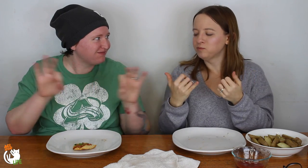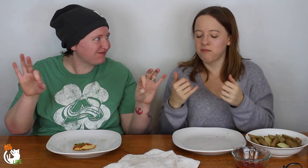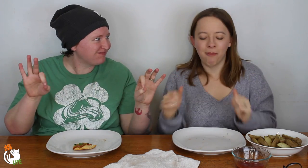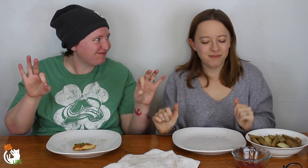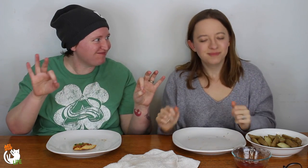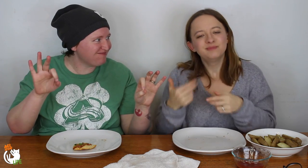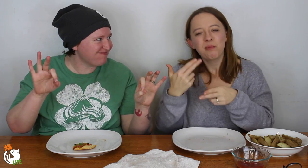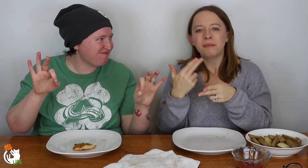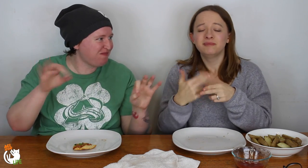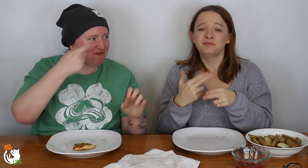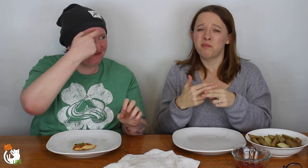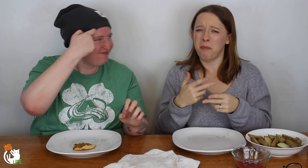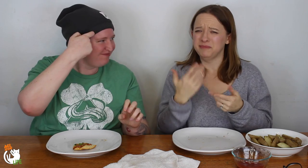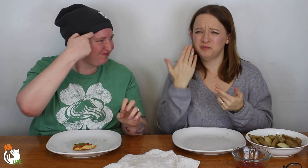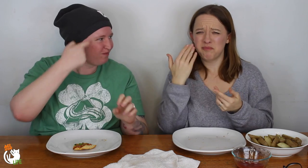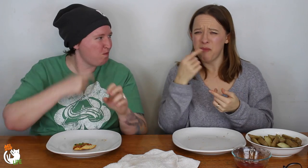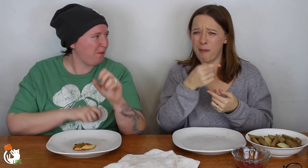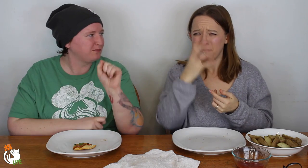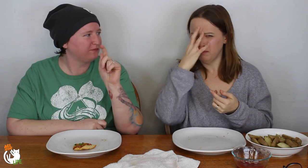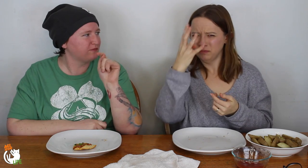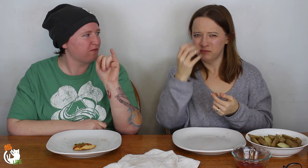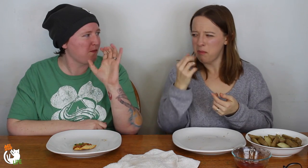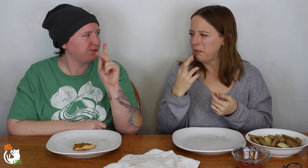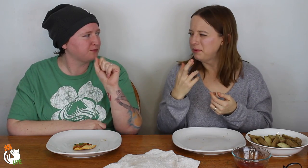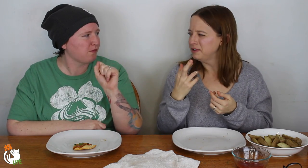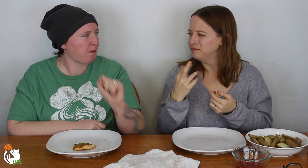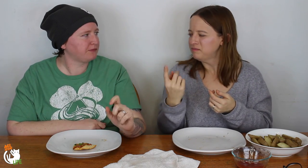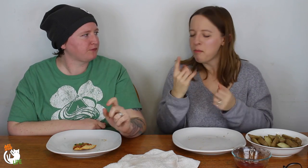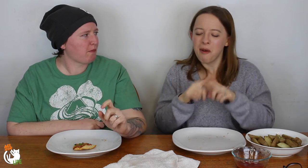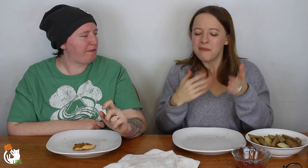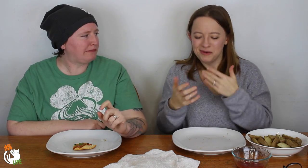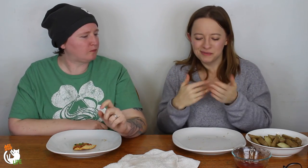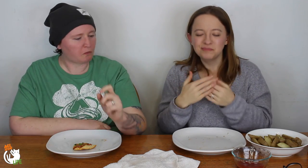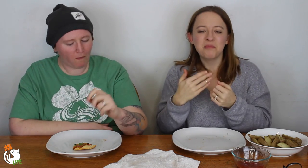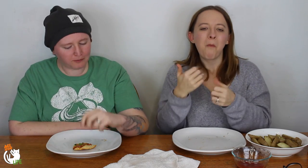Sticks! - Yeah there was a game -- Scarred for life by sticks! - I don't know if they made it up or something.